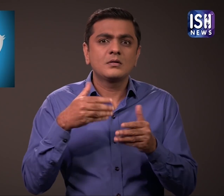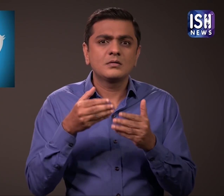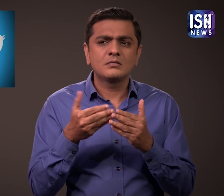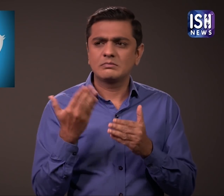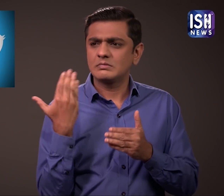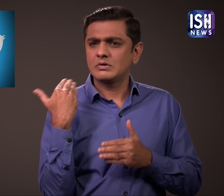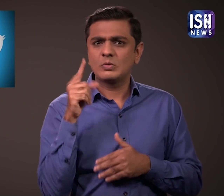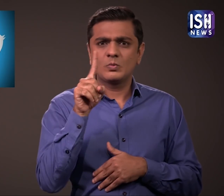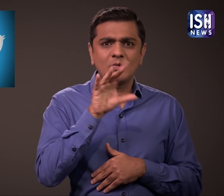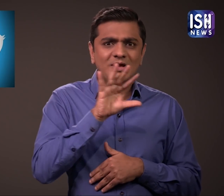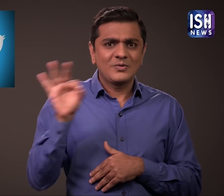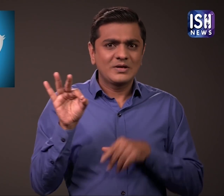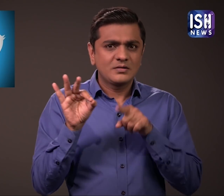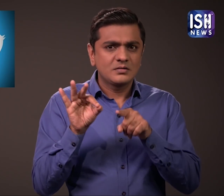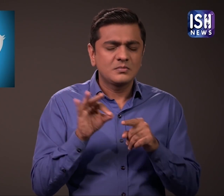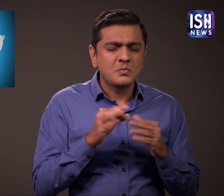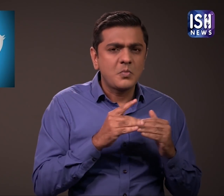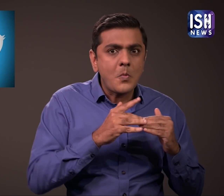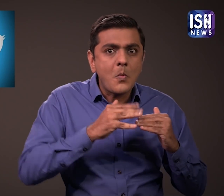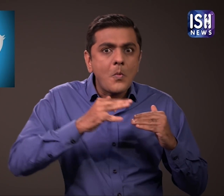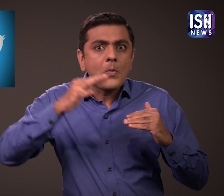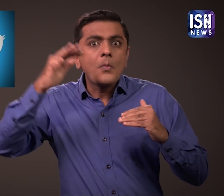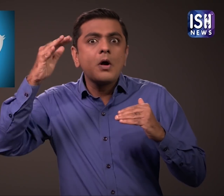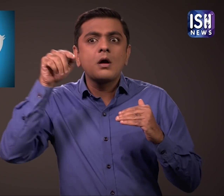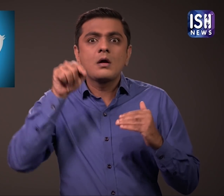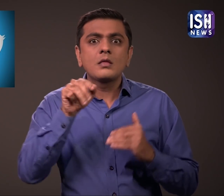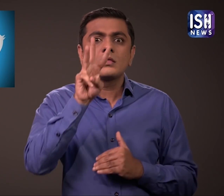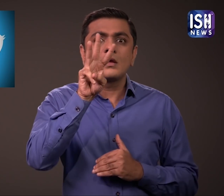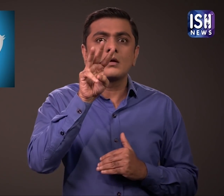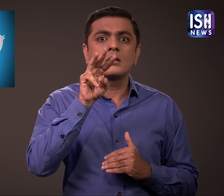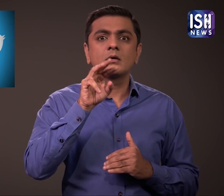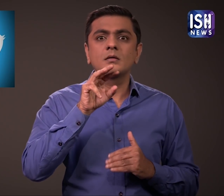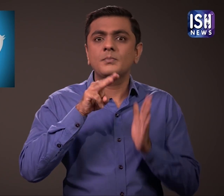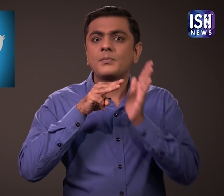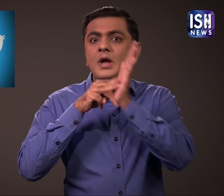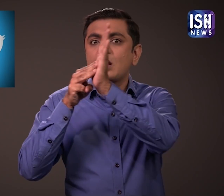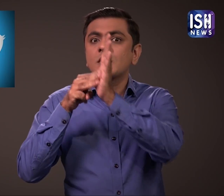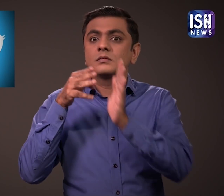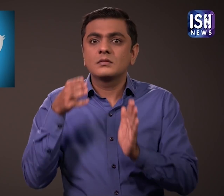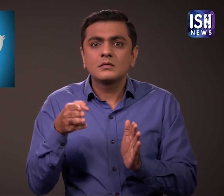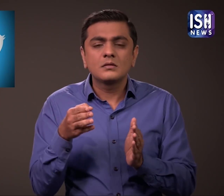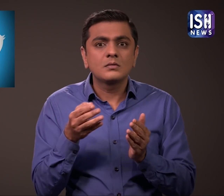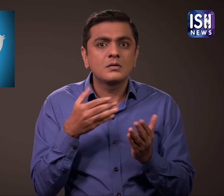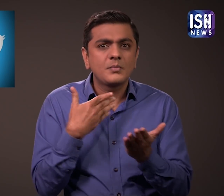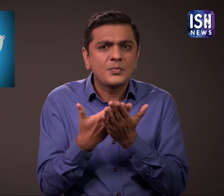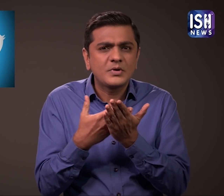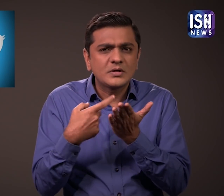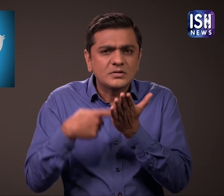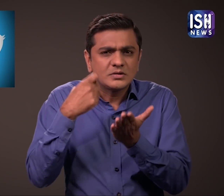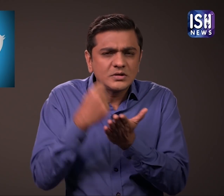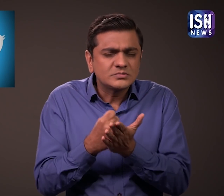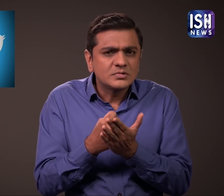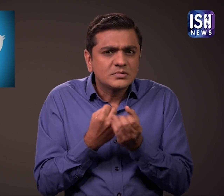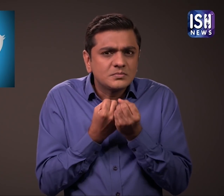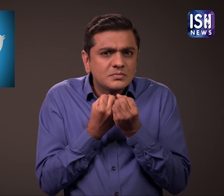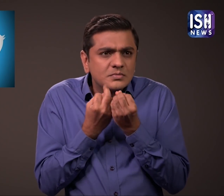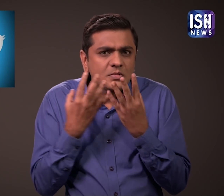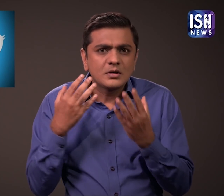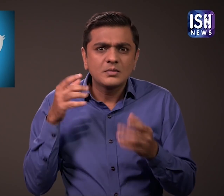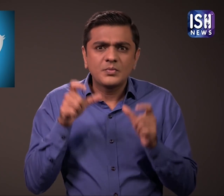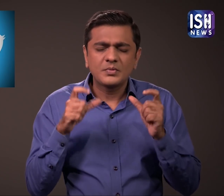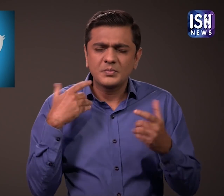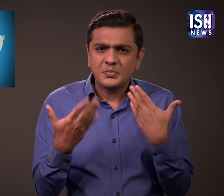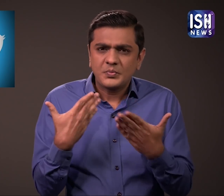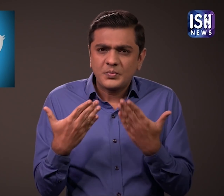However last week, the number of users on the App shot up to 3 million.